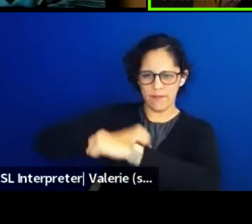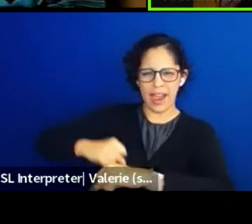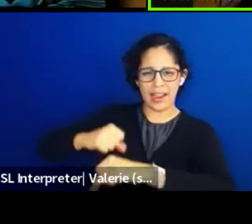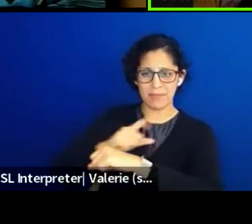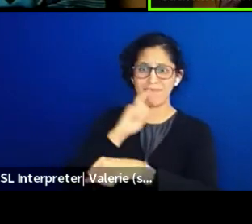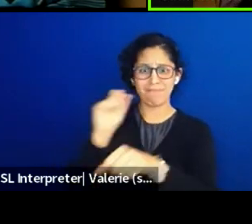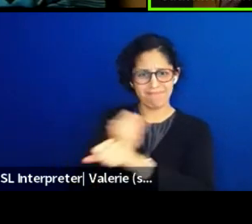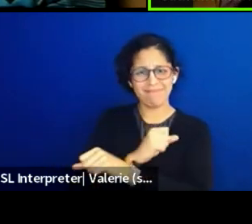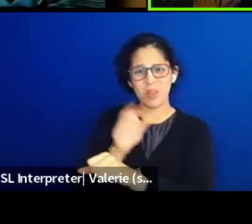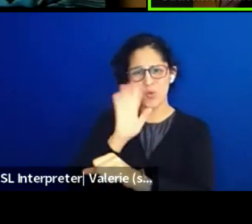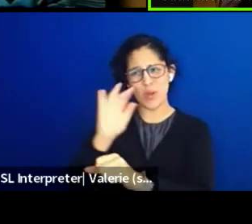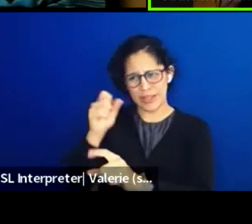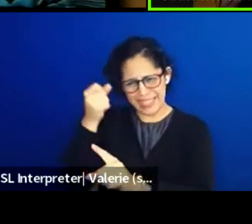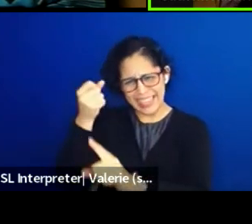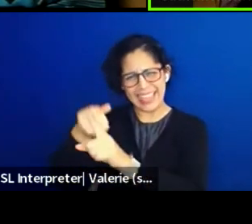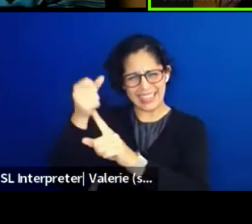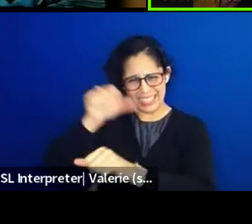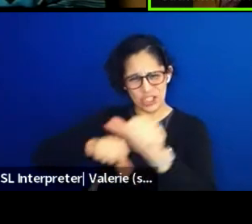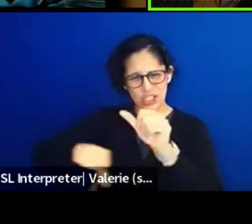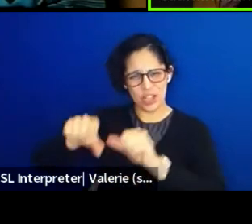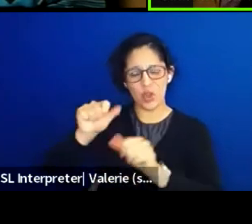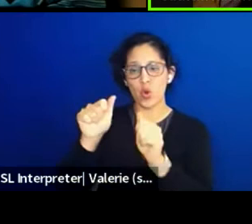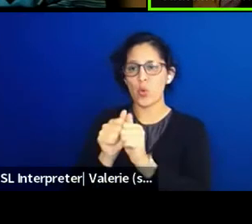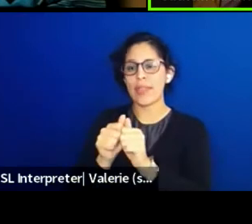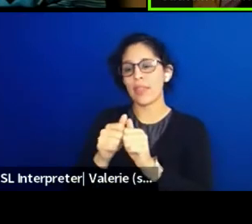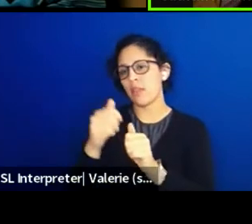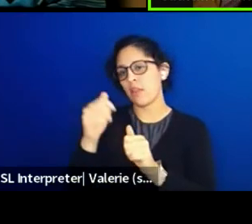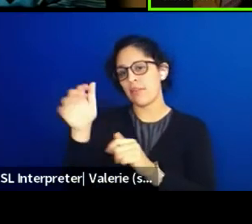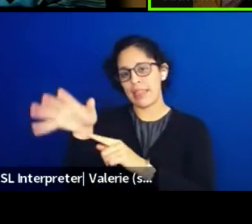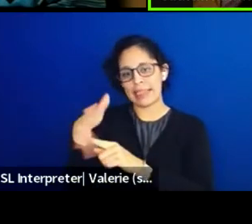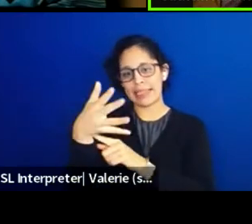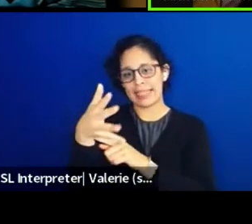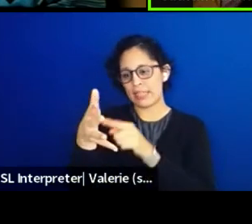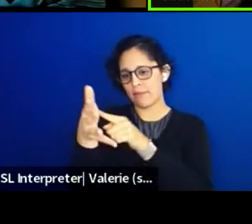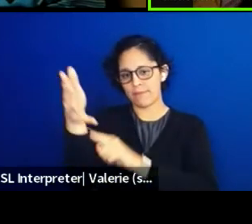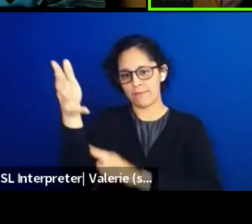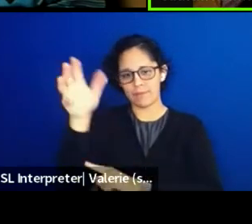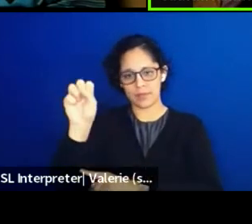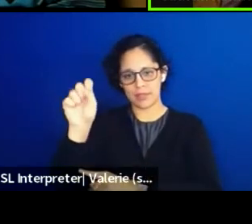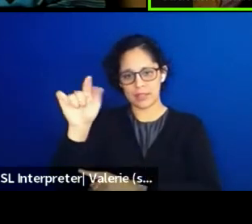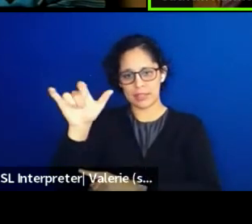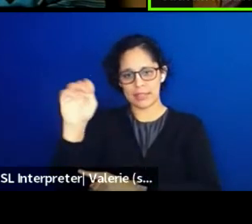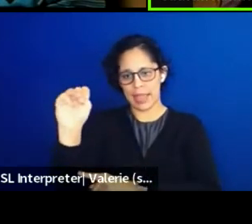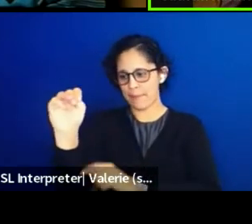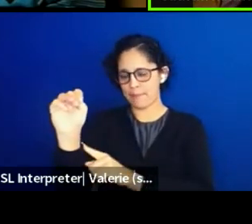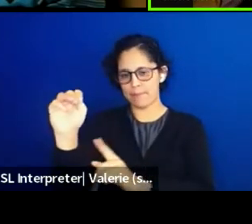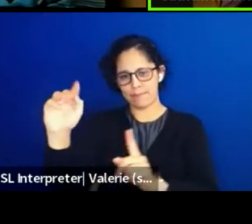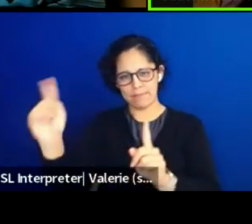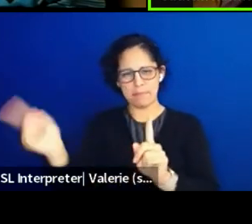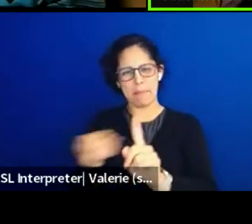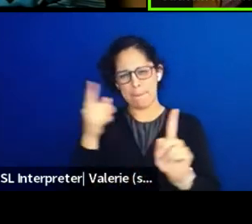with these, the inner stem of the banana leaf. And it doesn't sound too bad, but trust me,